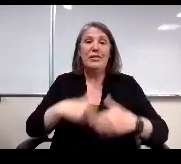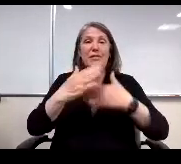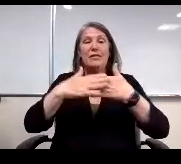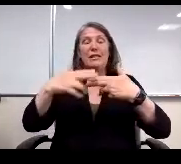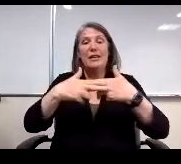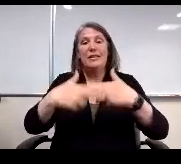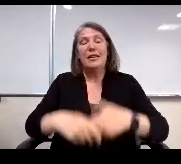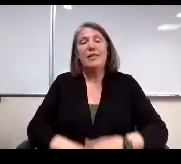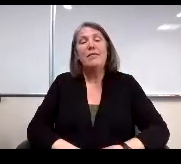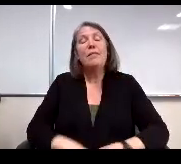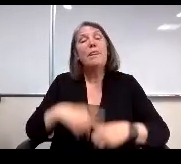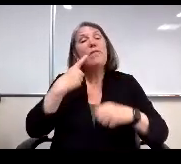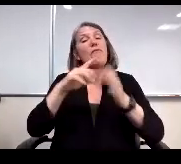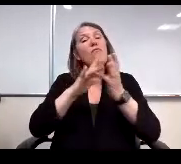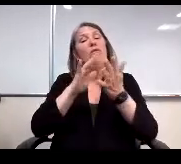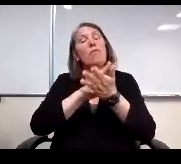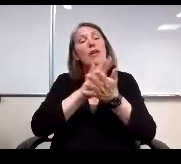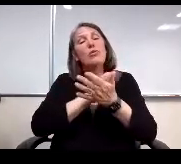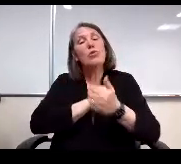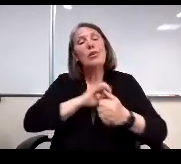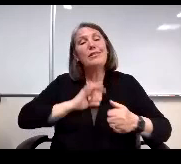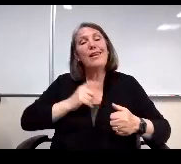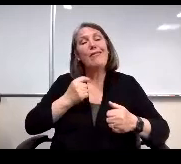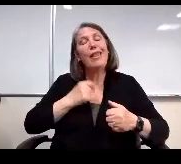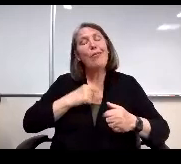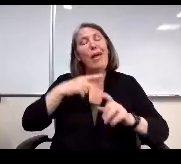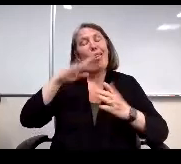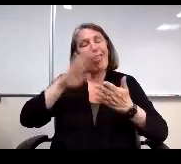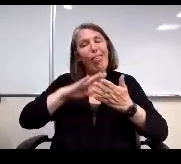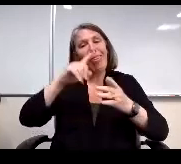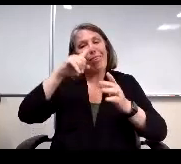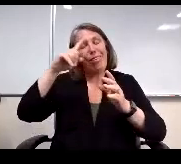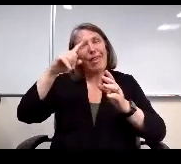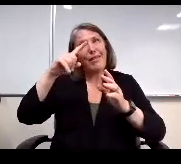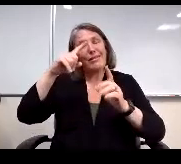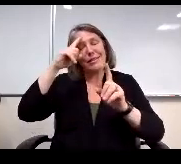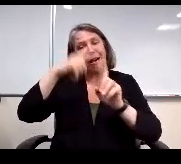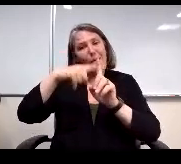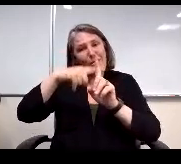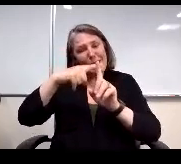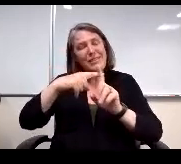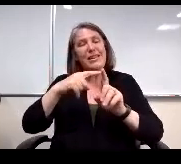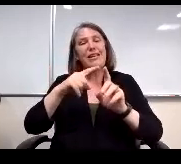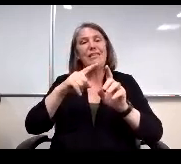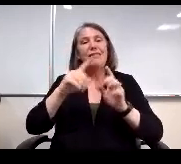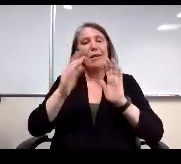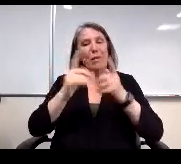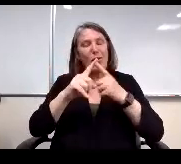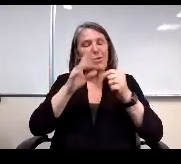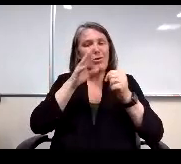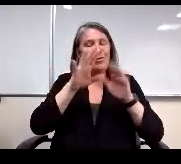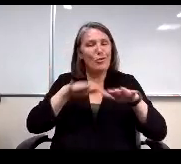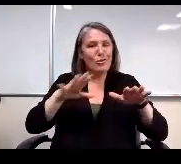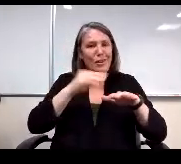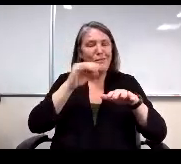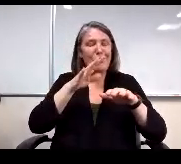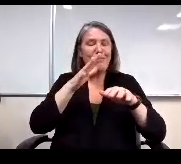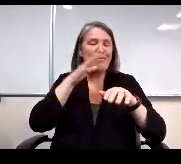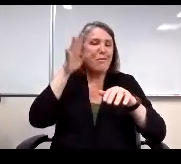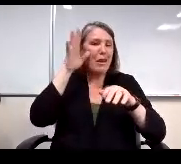Well, middle school staff expressed being a little less optimistic than the district average as the parents. However, when compared to previous years,